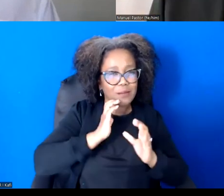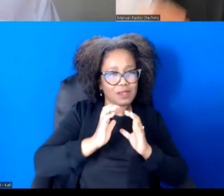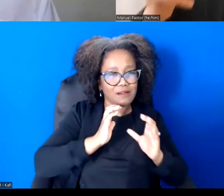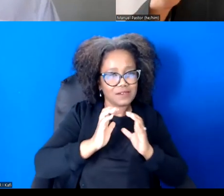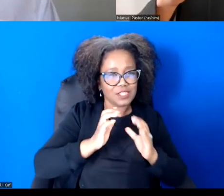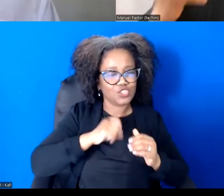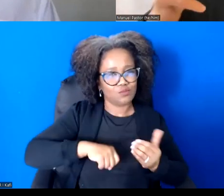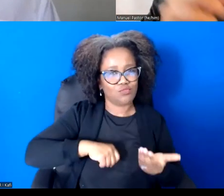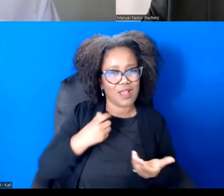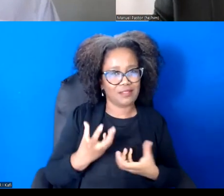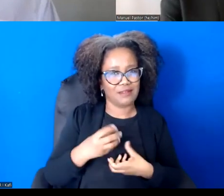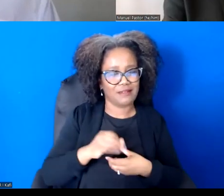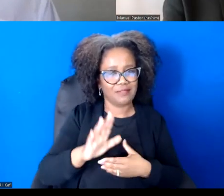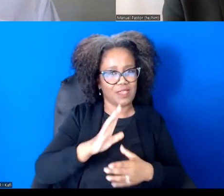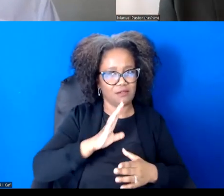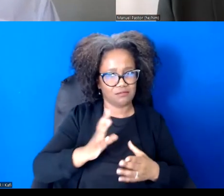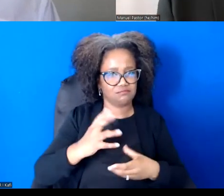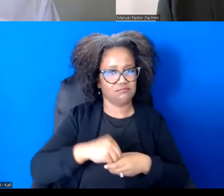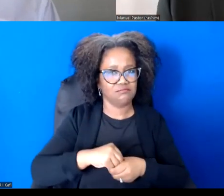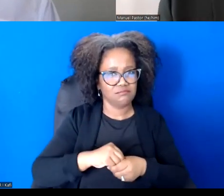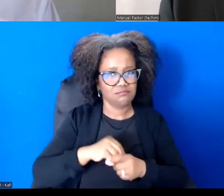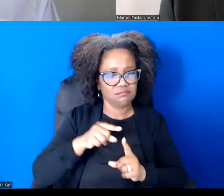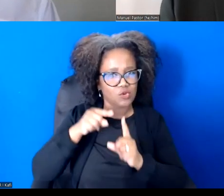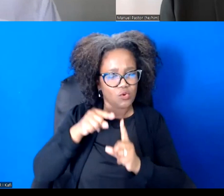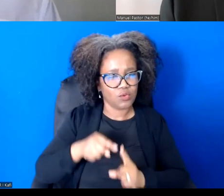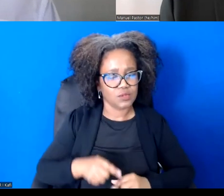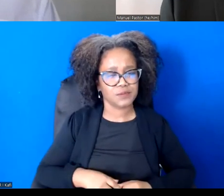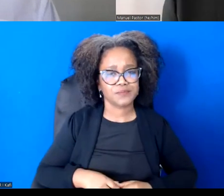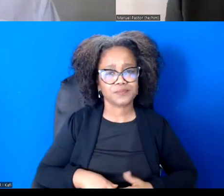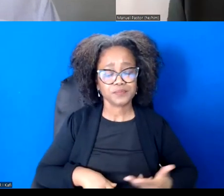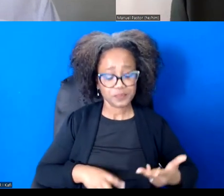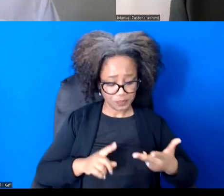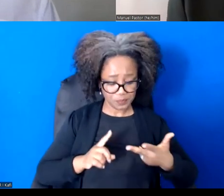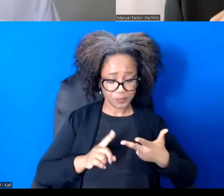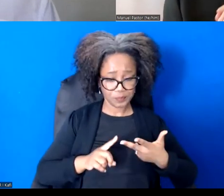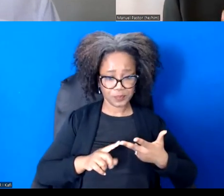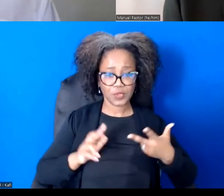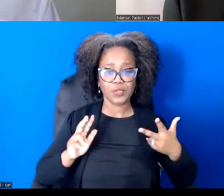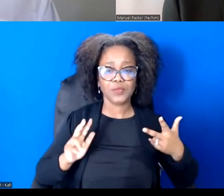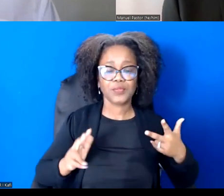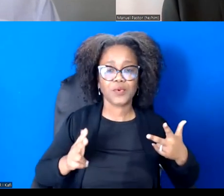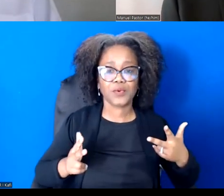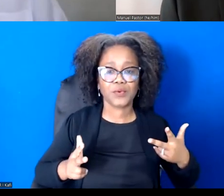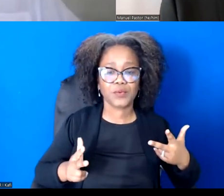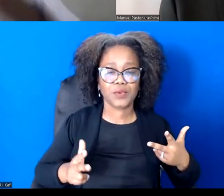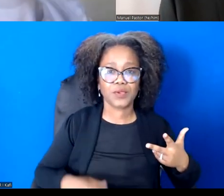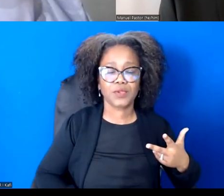Probably the third central message or sense of the book is that, on the other hand, some